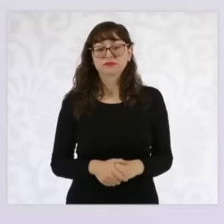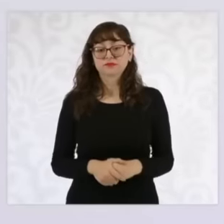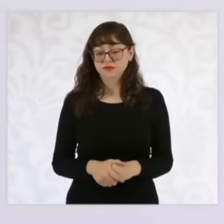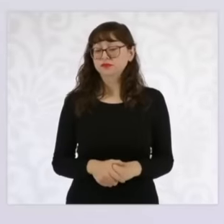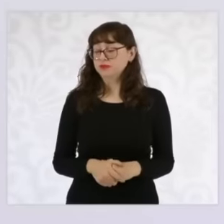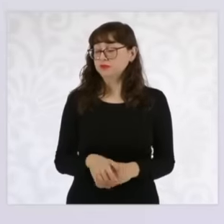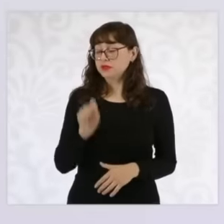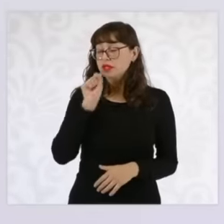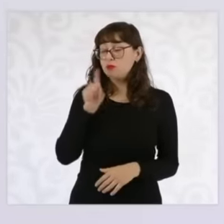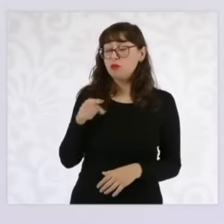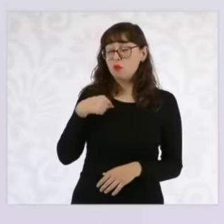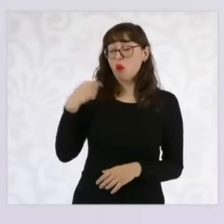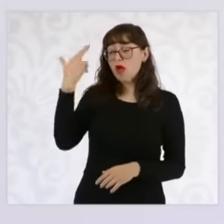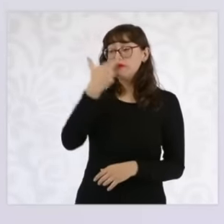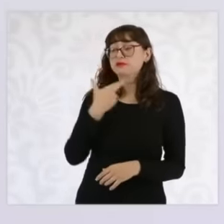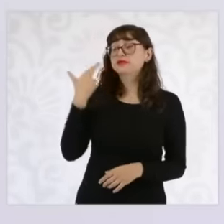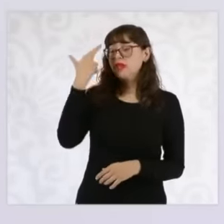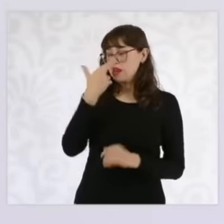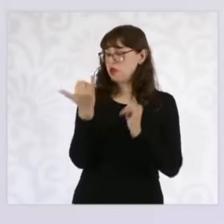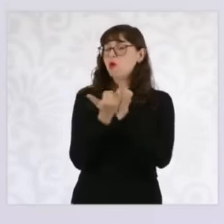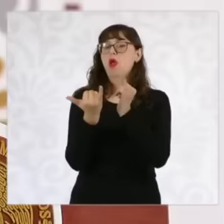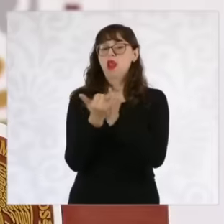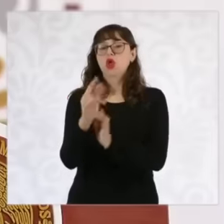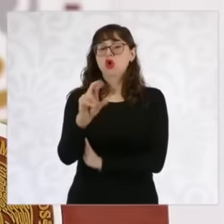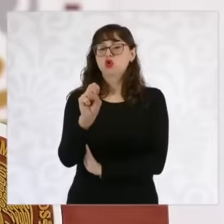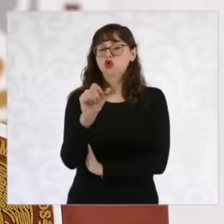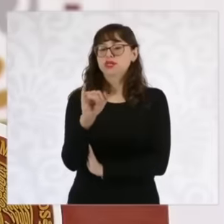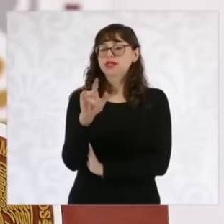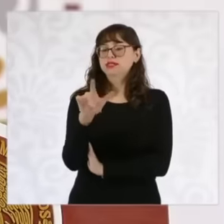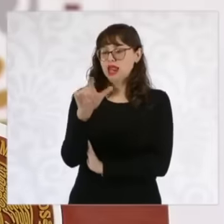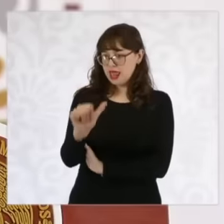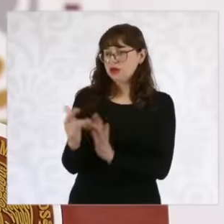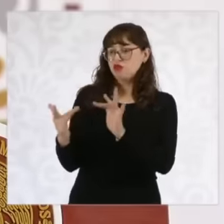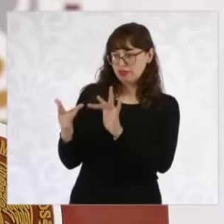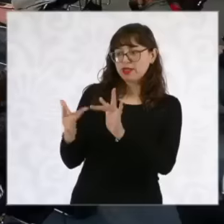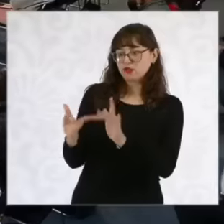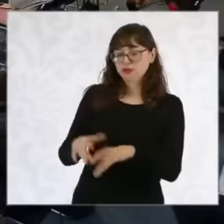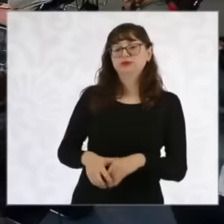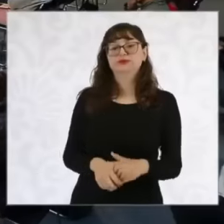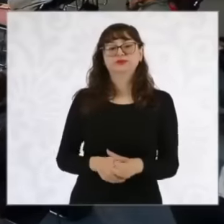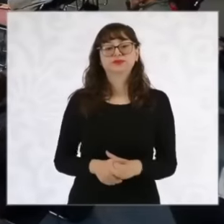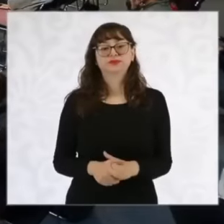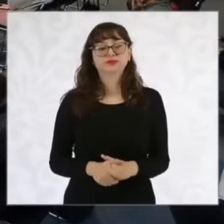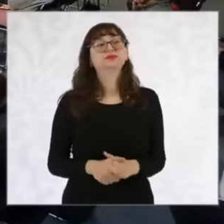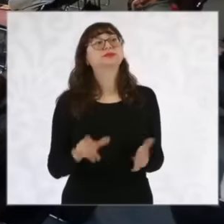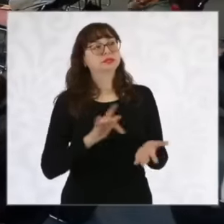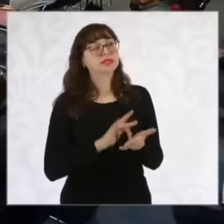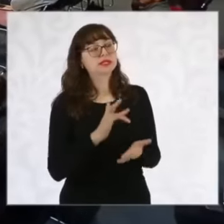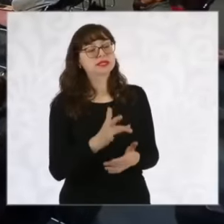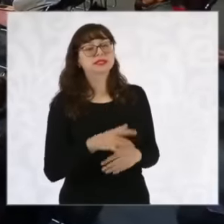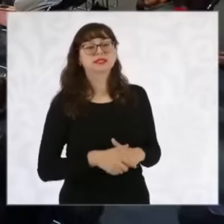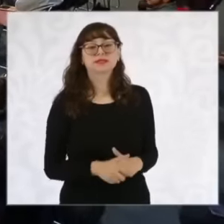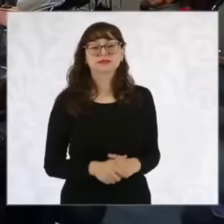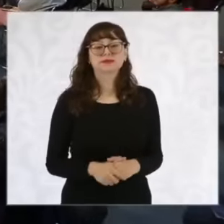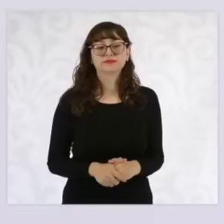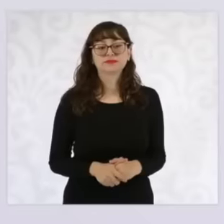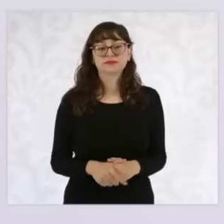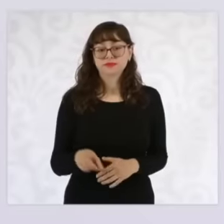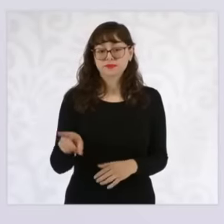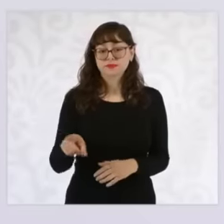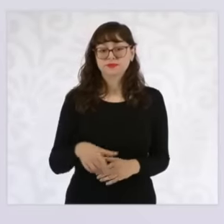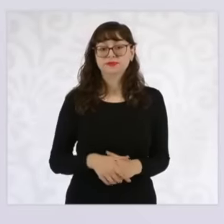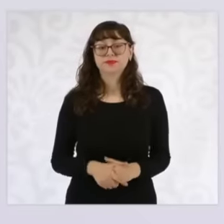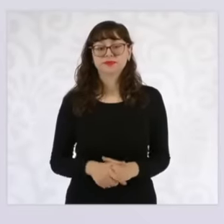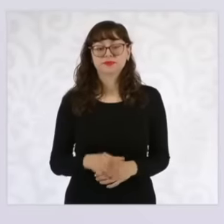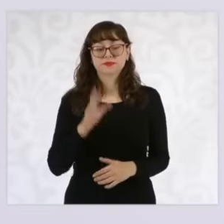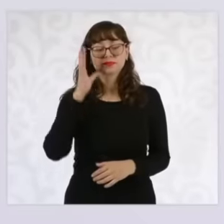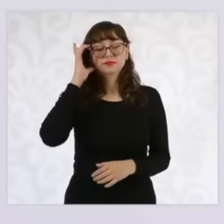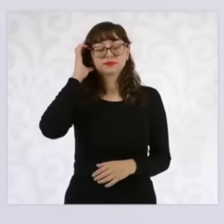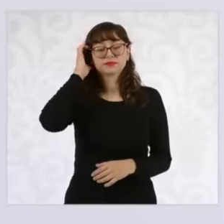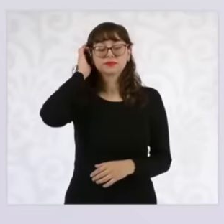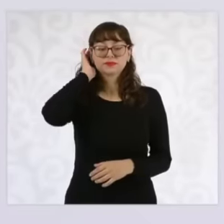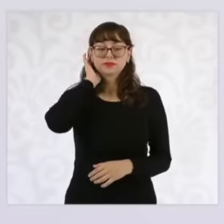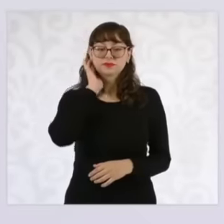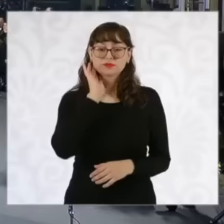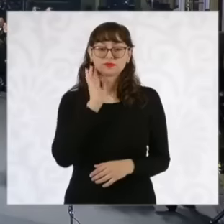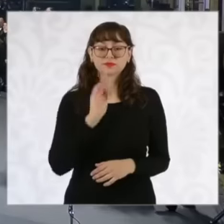ask Rosa Yela to contact me, very kind. Thank you very much. Thank you, see for AC.